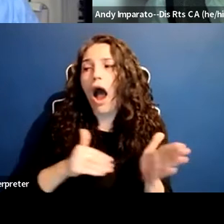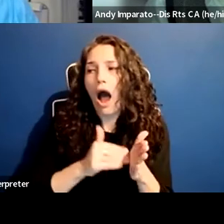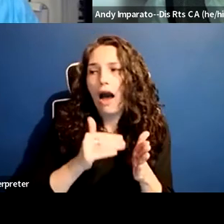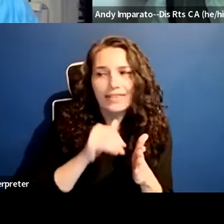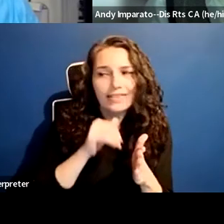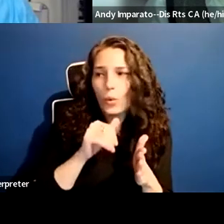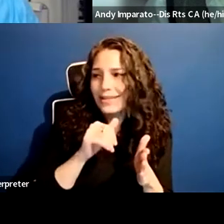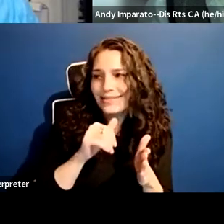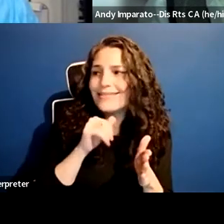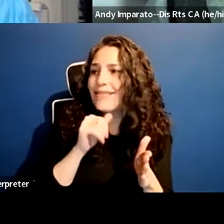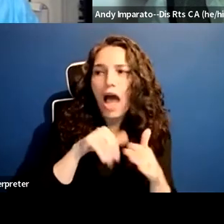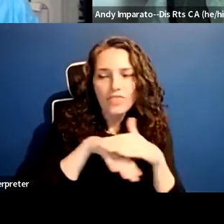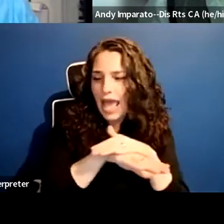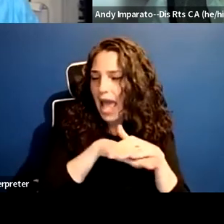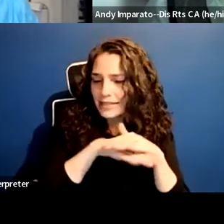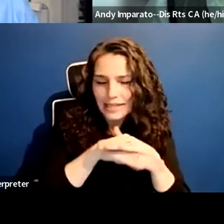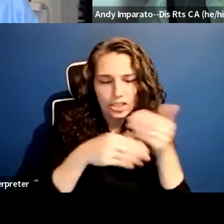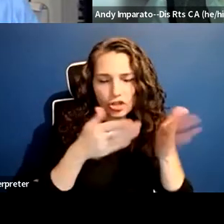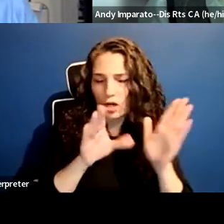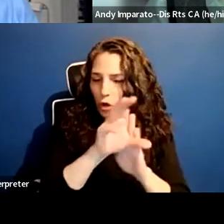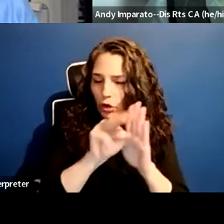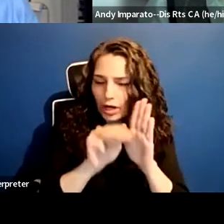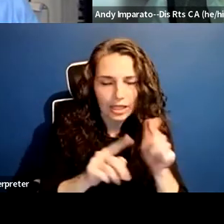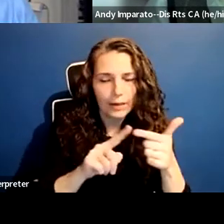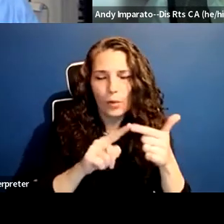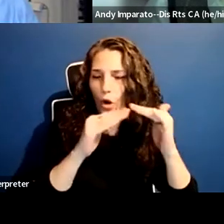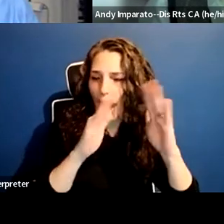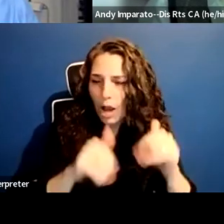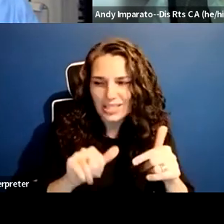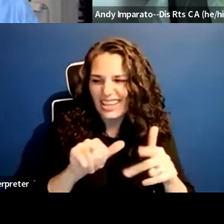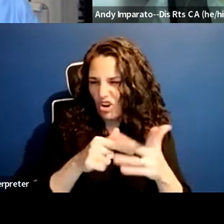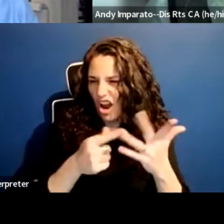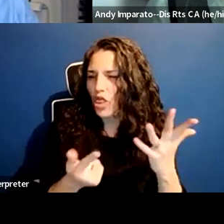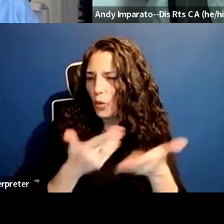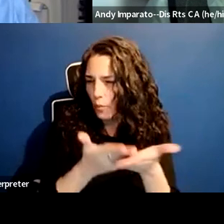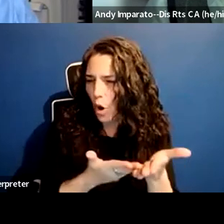They haven't always had access to housing or other features that are part of the college experience.